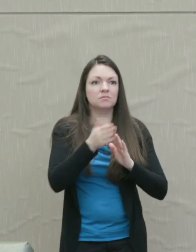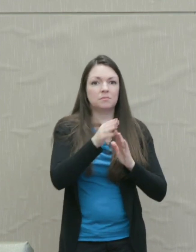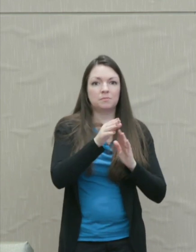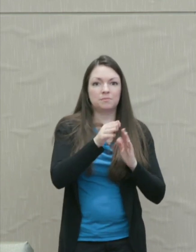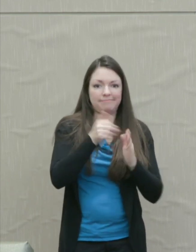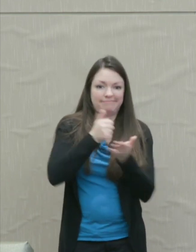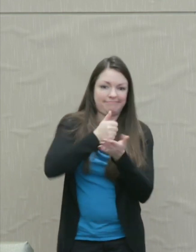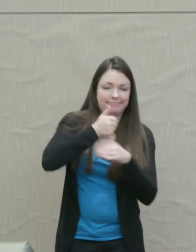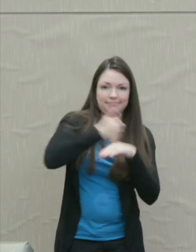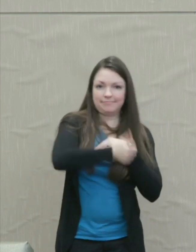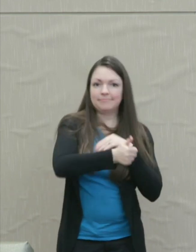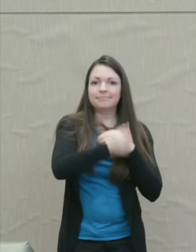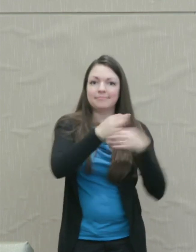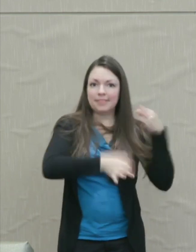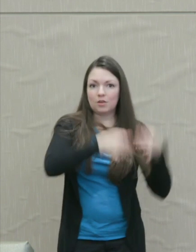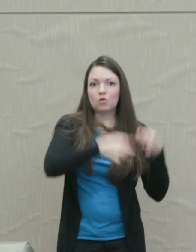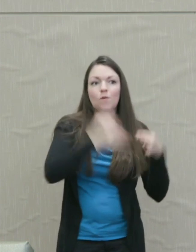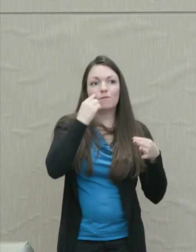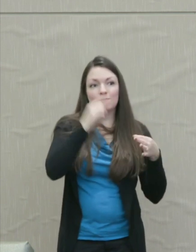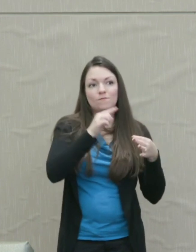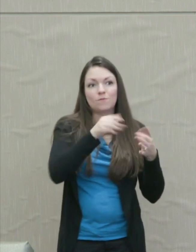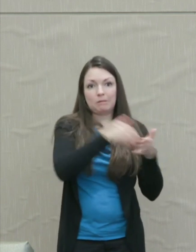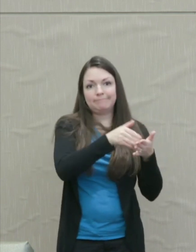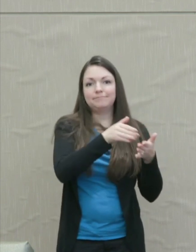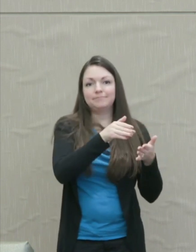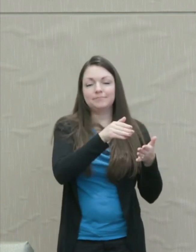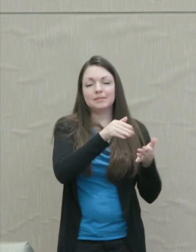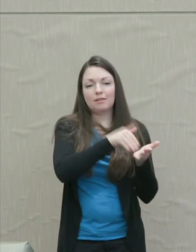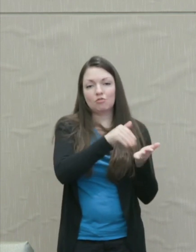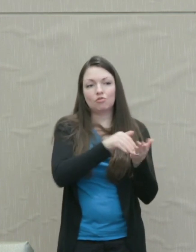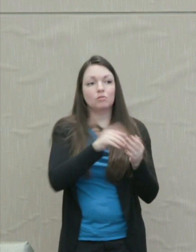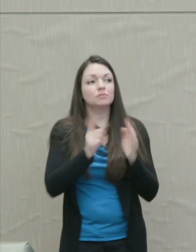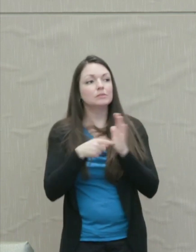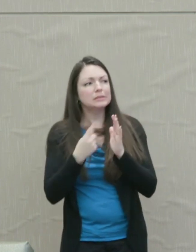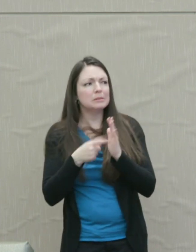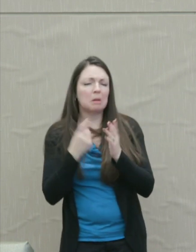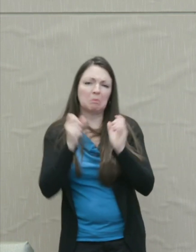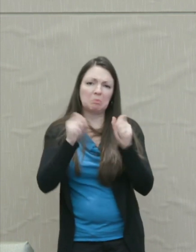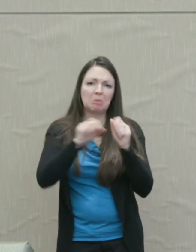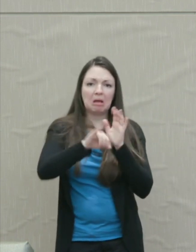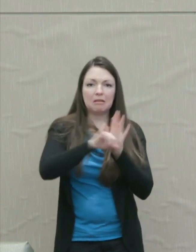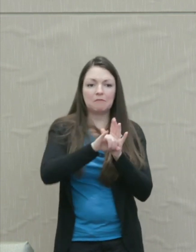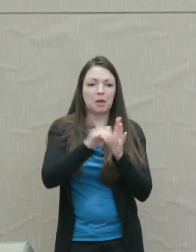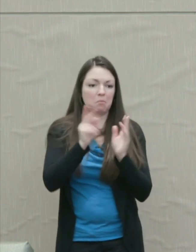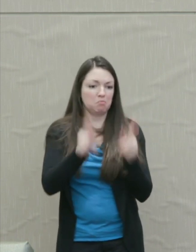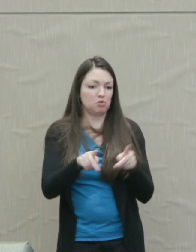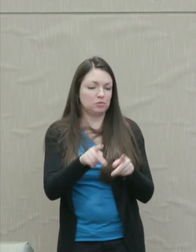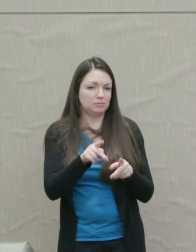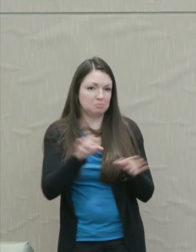Economic woes are sometimes caused by an identifiable person or persons' wrongdoing.